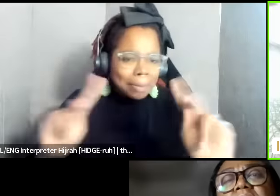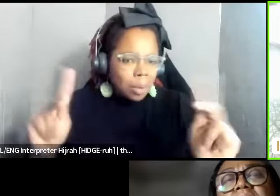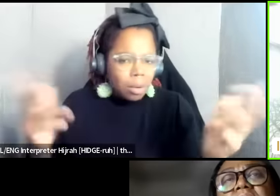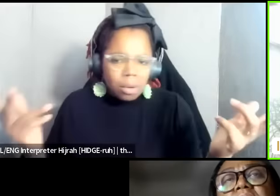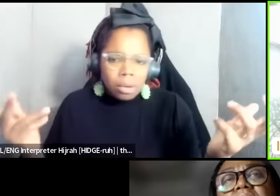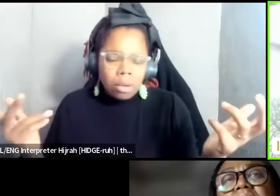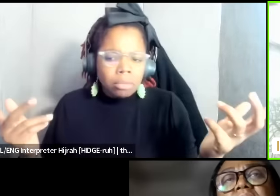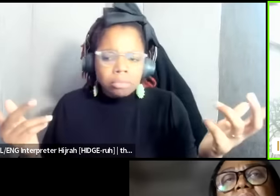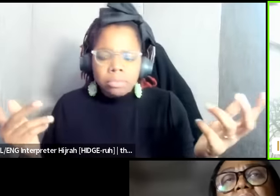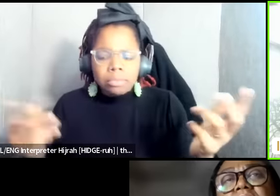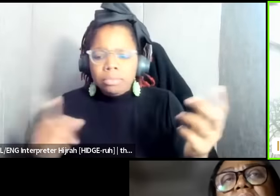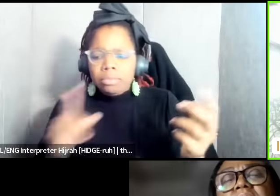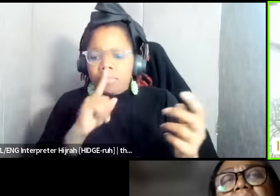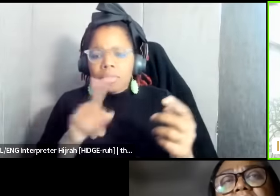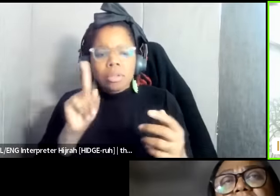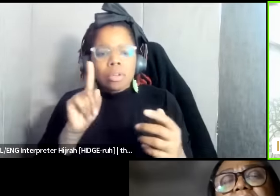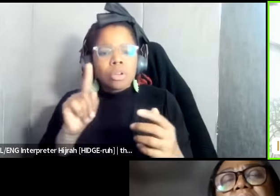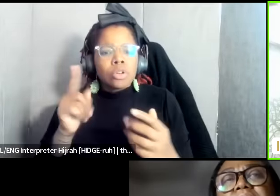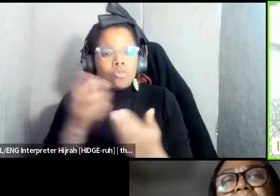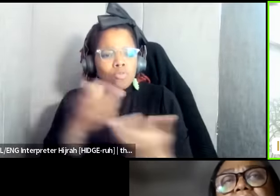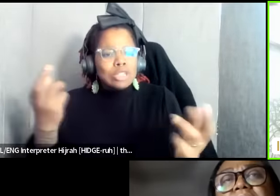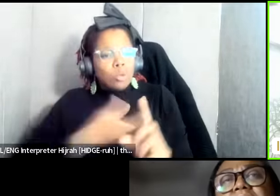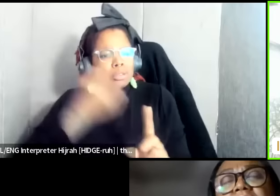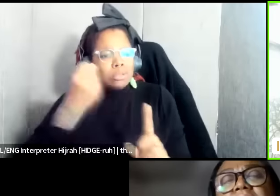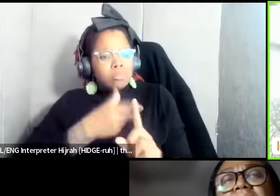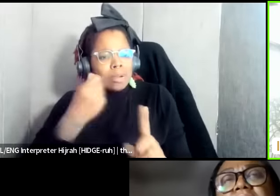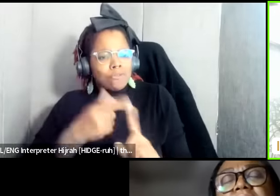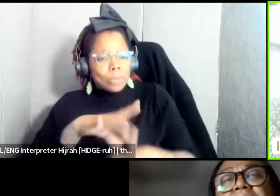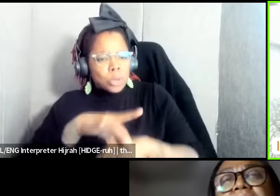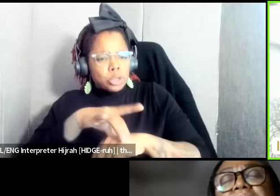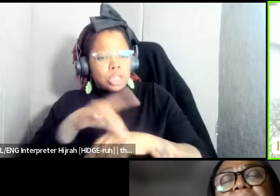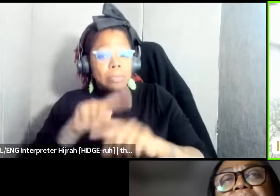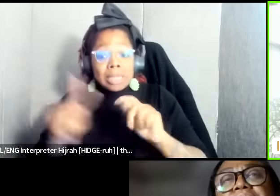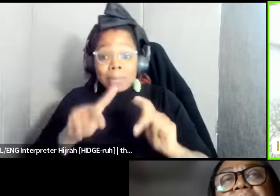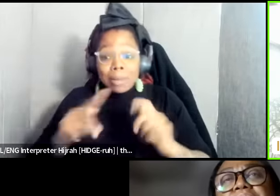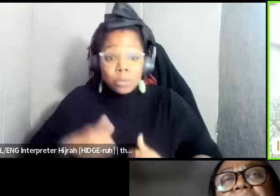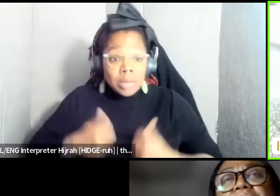resources are being ripped from the earth yet the people who live there have no access they